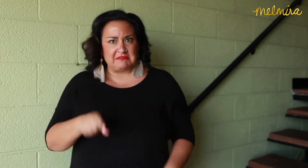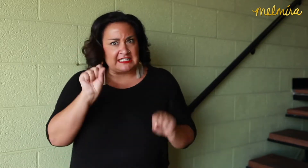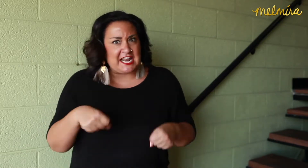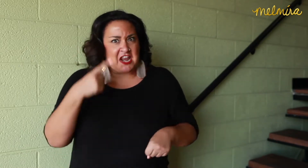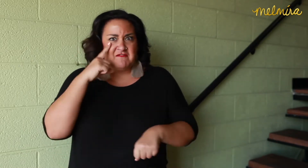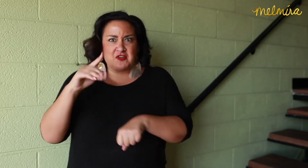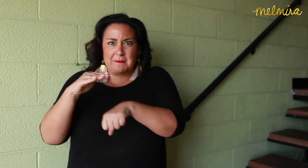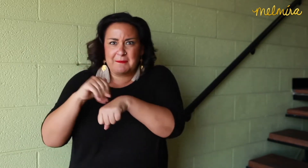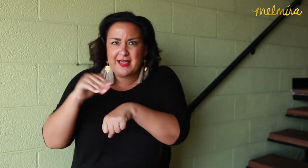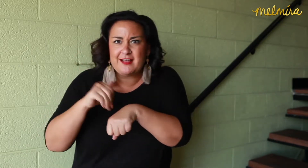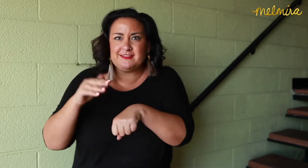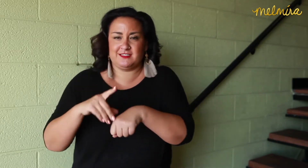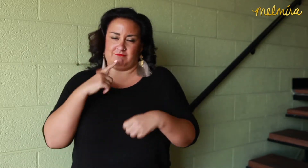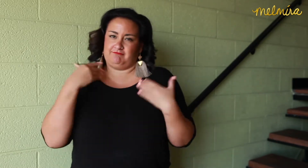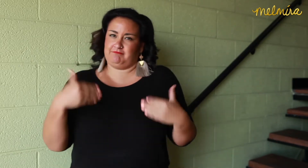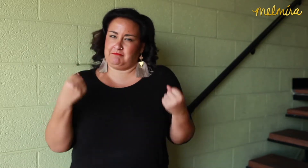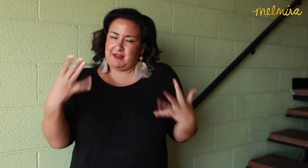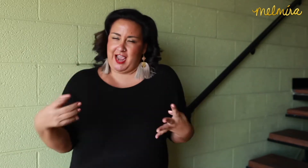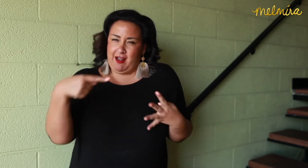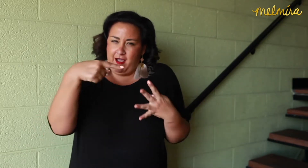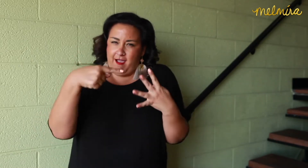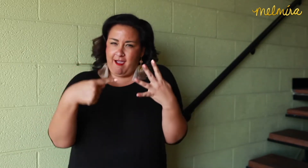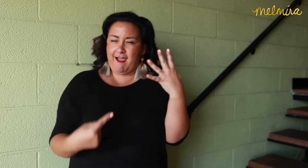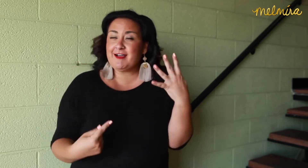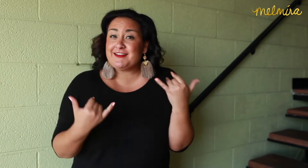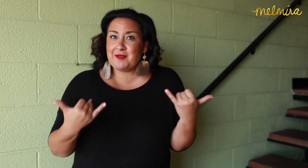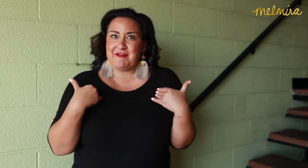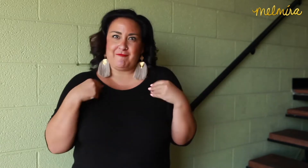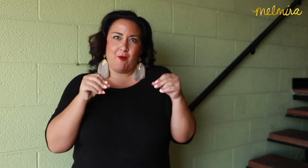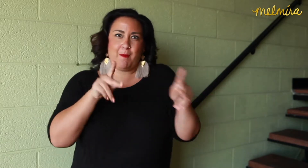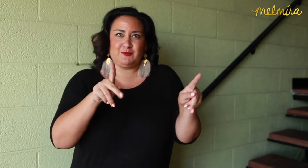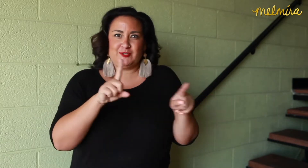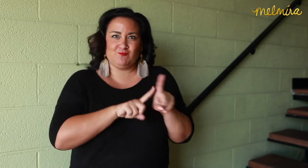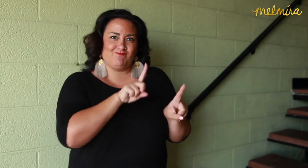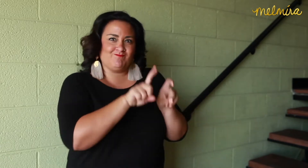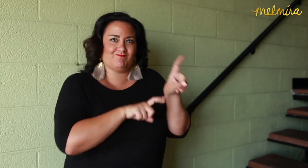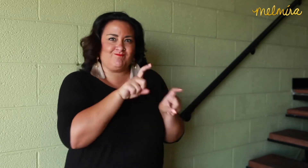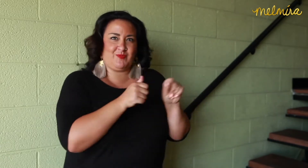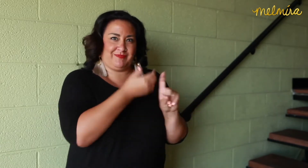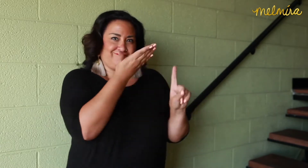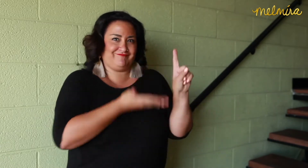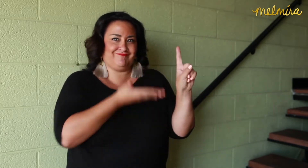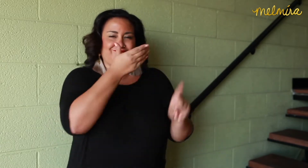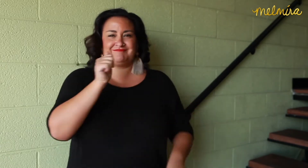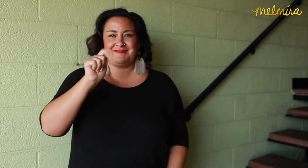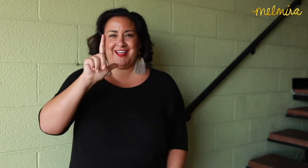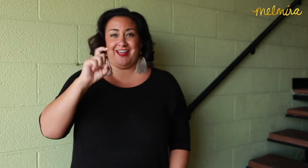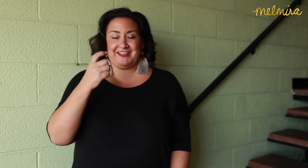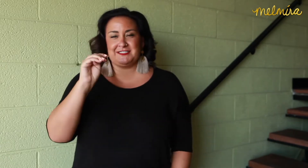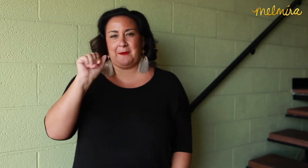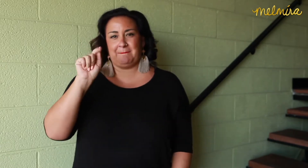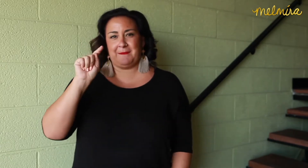Can it be used for pets? There are many more questions. Now I have the opportunity to ask those questions